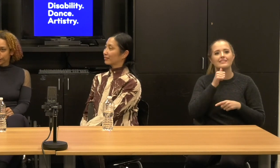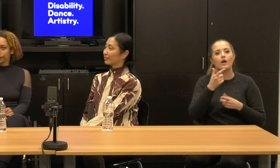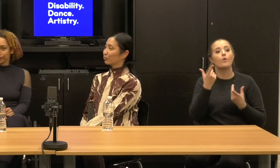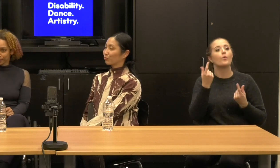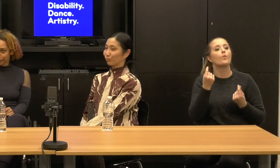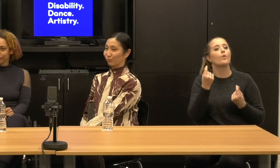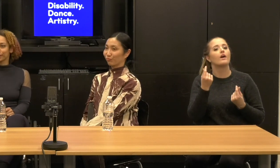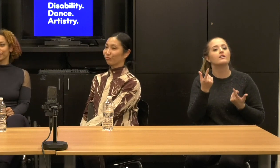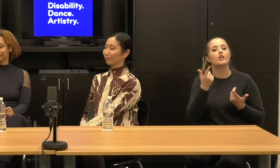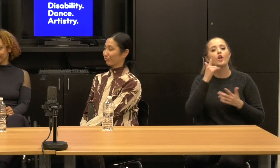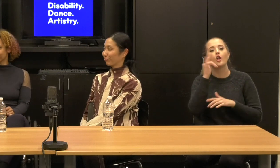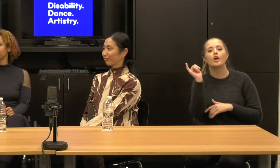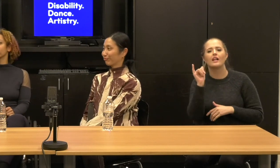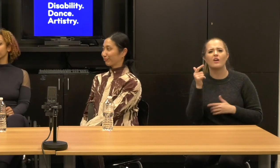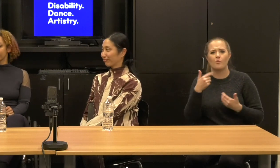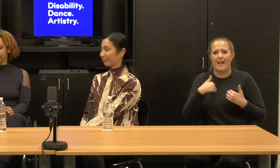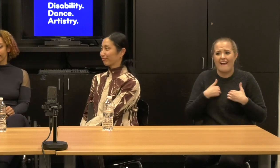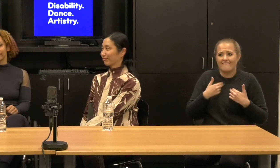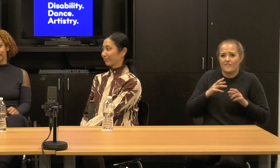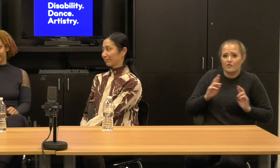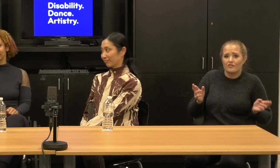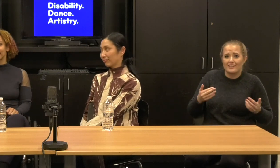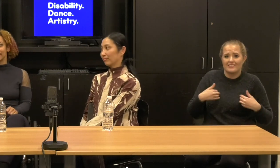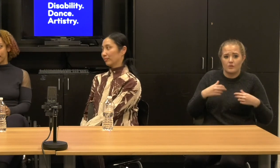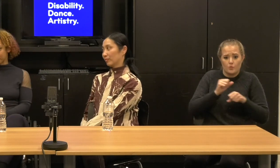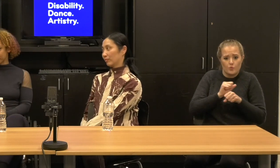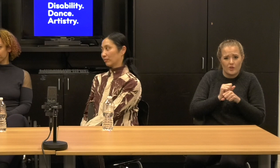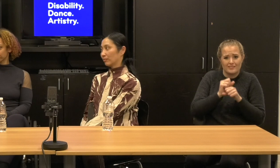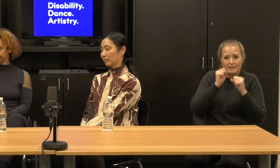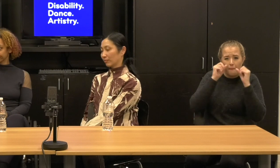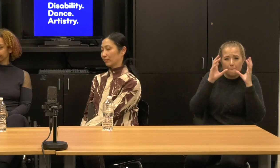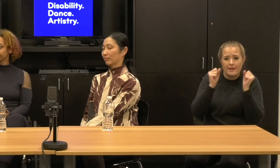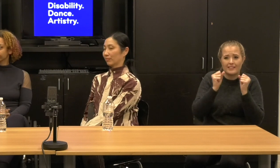amazing strategic work that's happening and that is part of it.